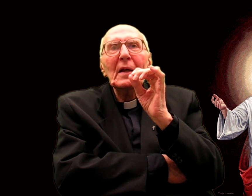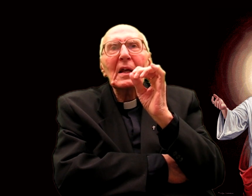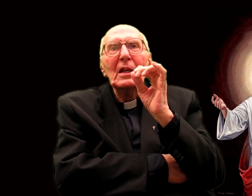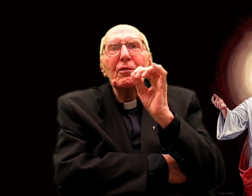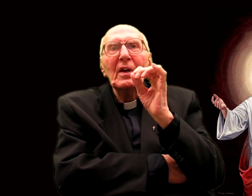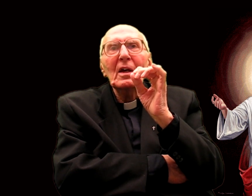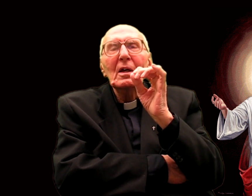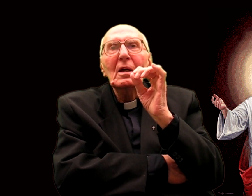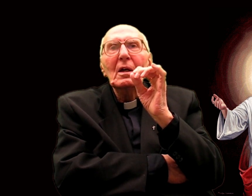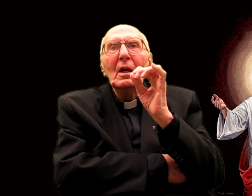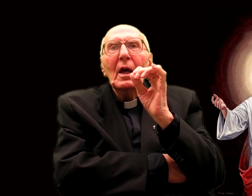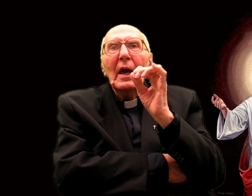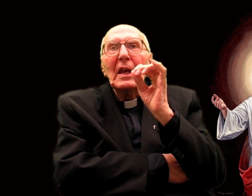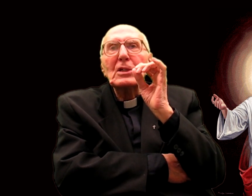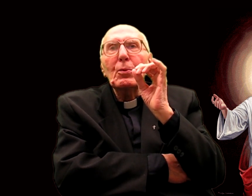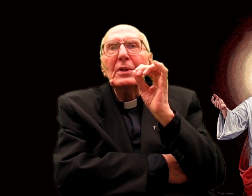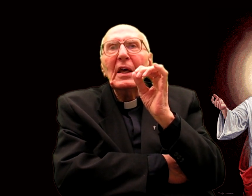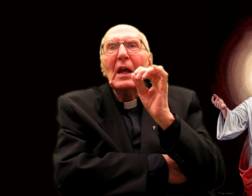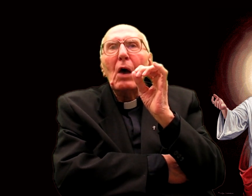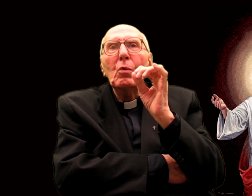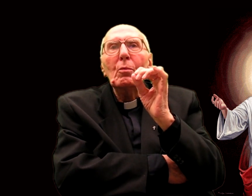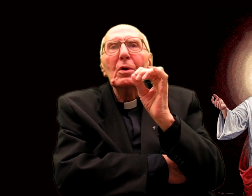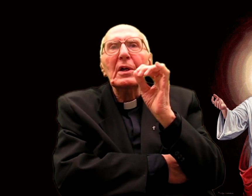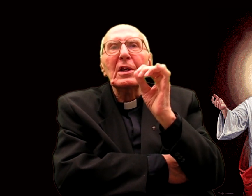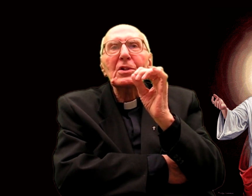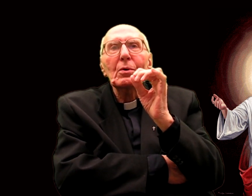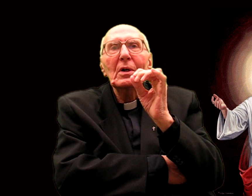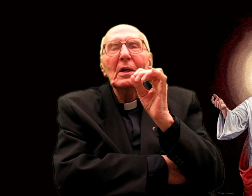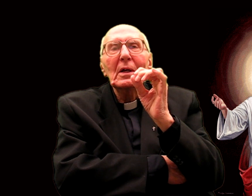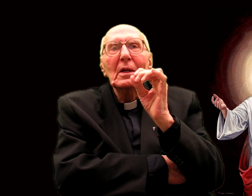Father of Gallifet, is responding to the love of Christ. -